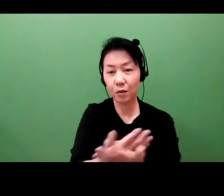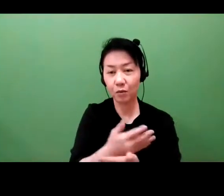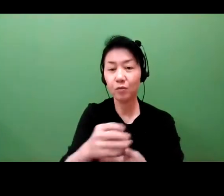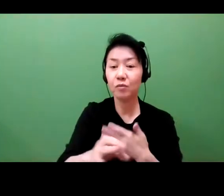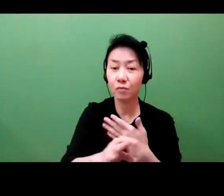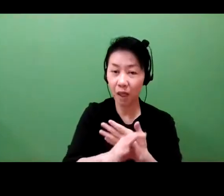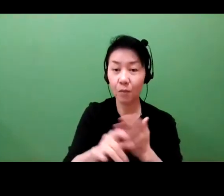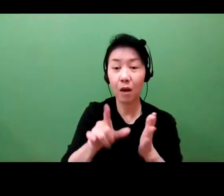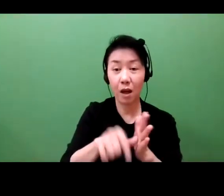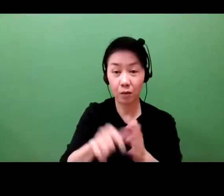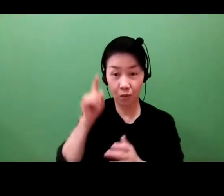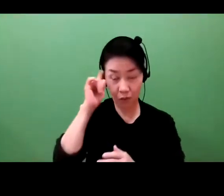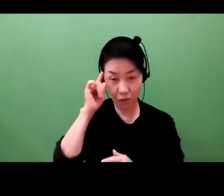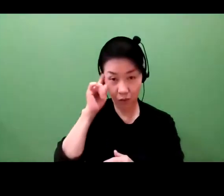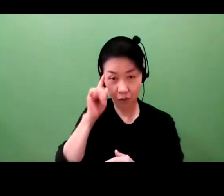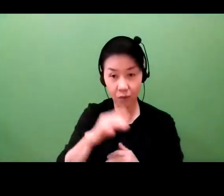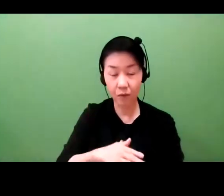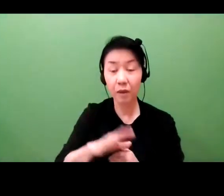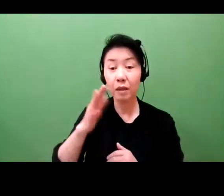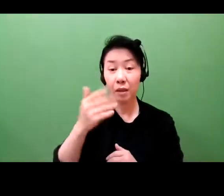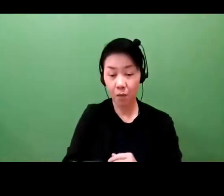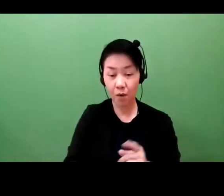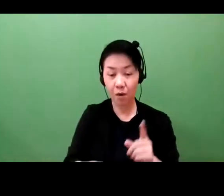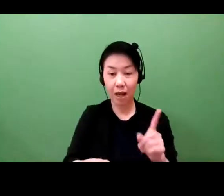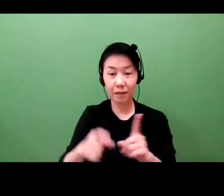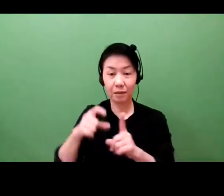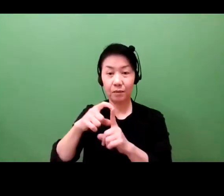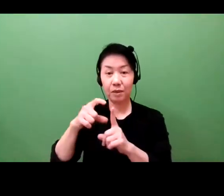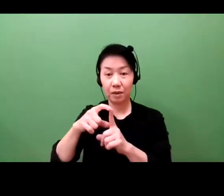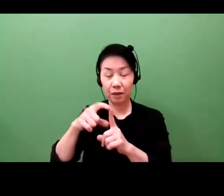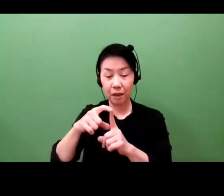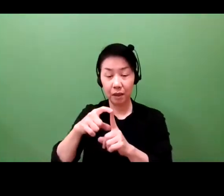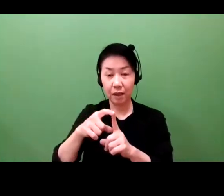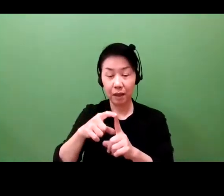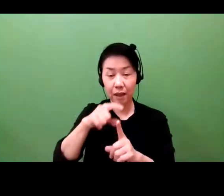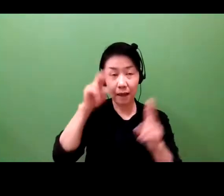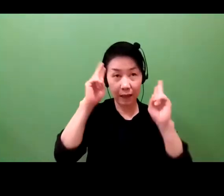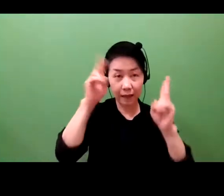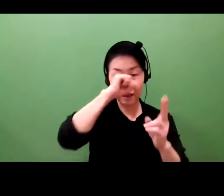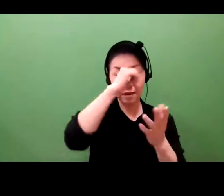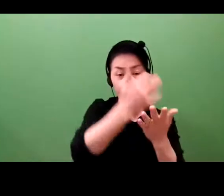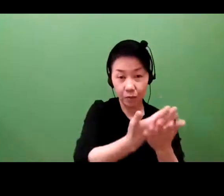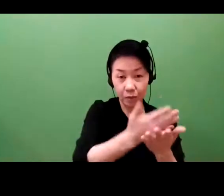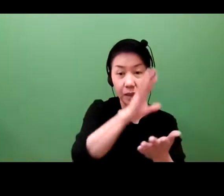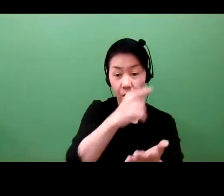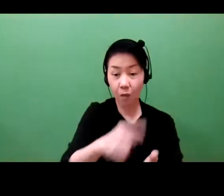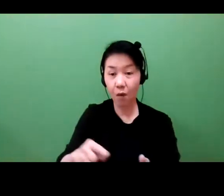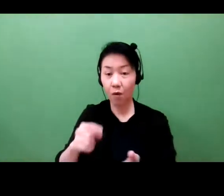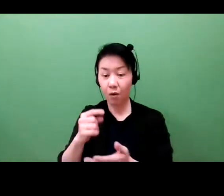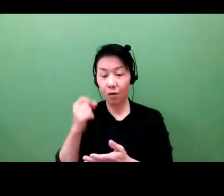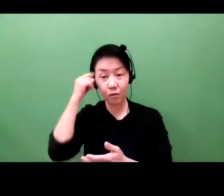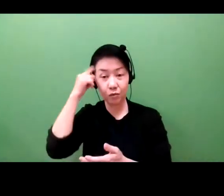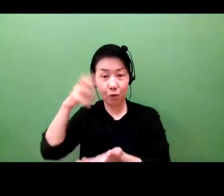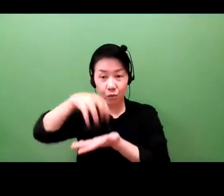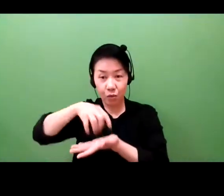Those patents can be then taken by the investor because they often have rights to the assets of the company